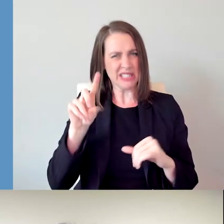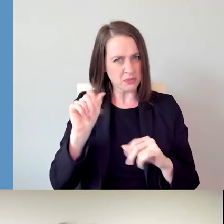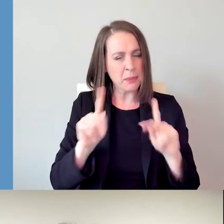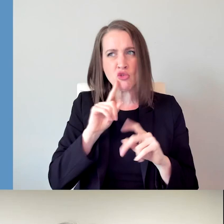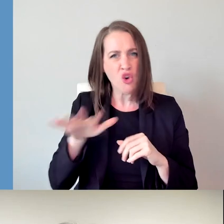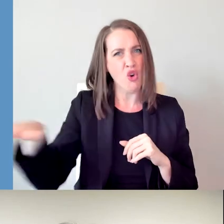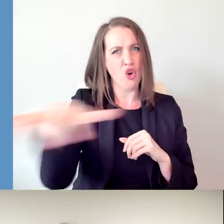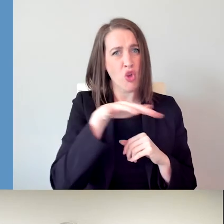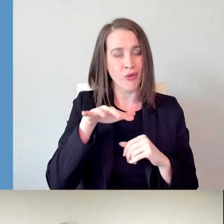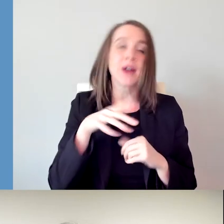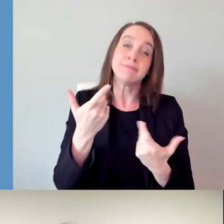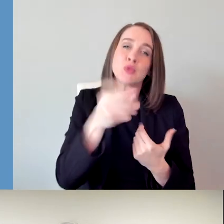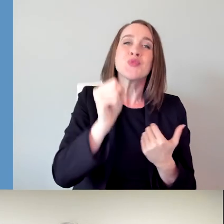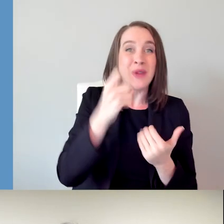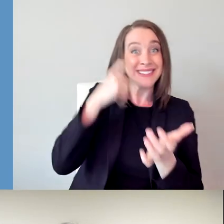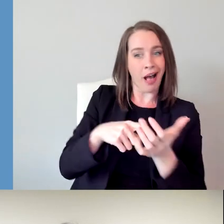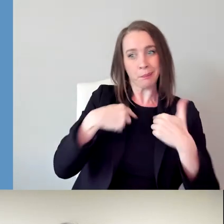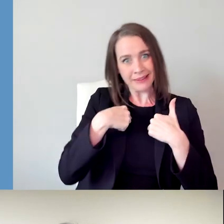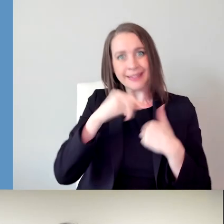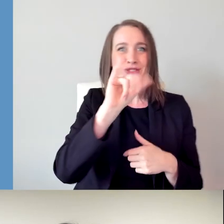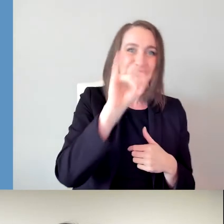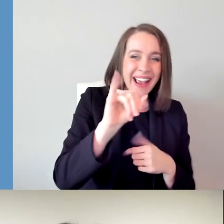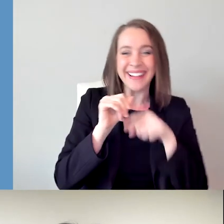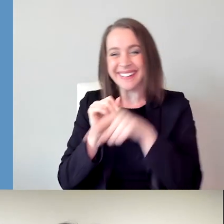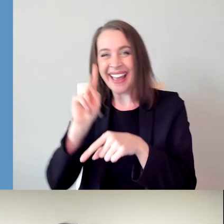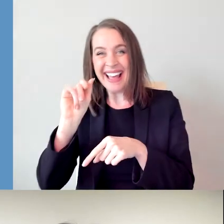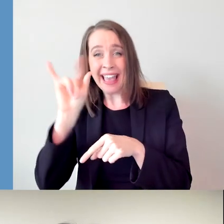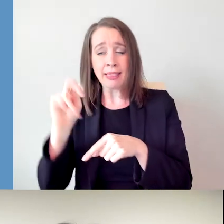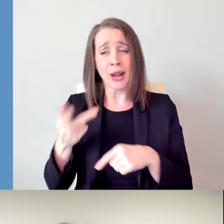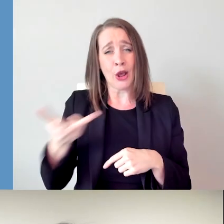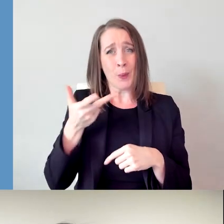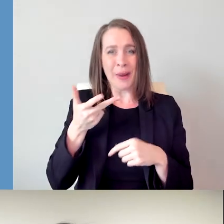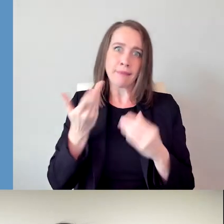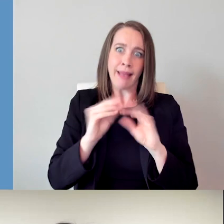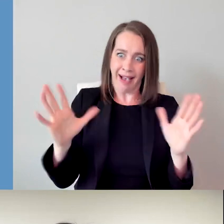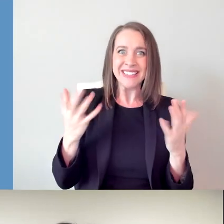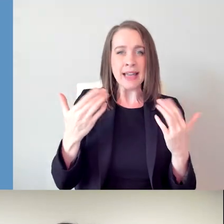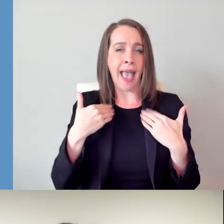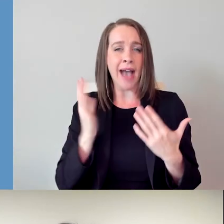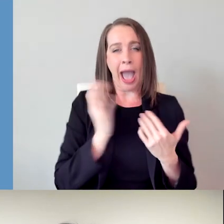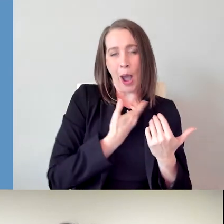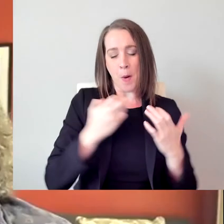And yeah, you can tell that we have some body jazz going on. But there's so many different people